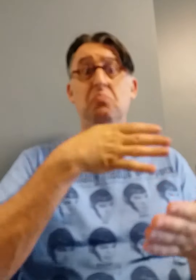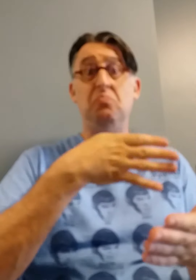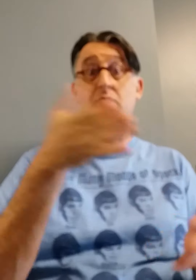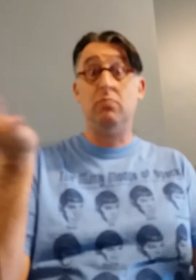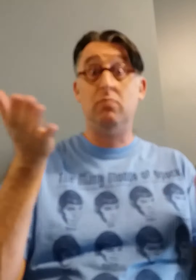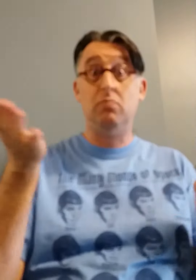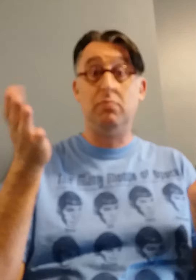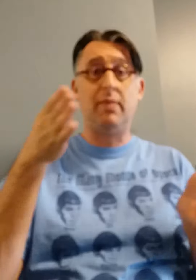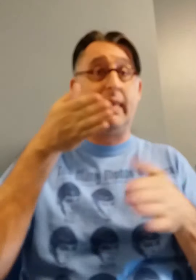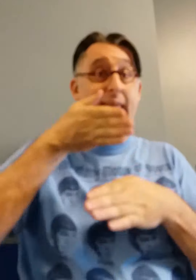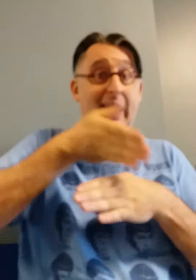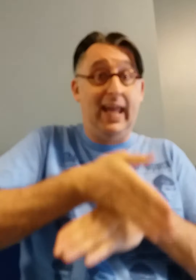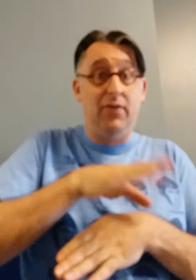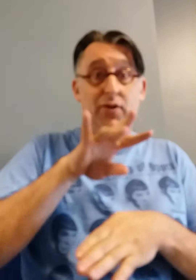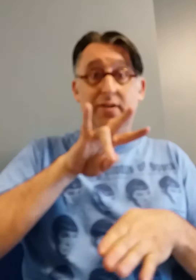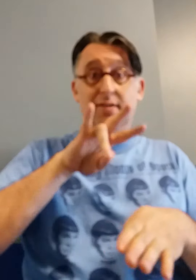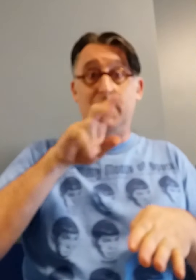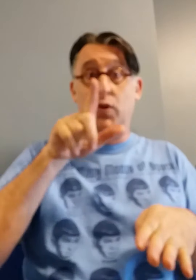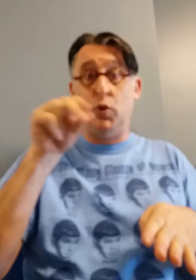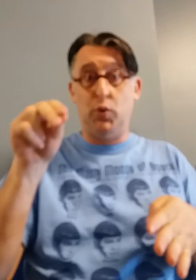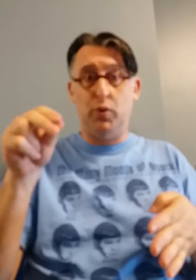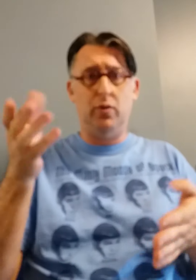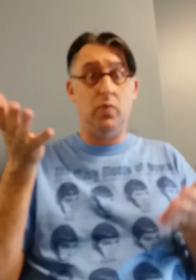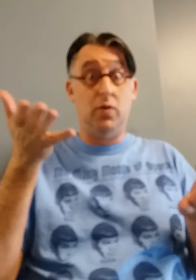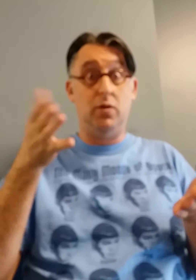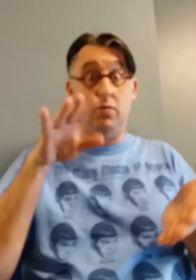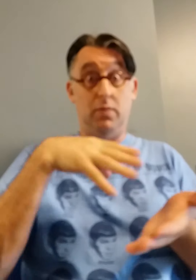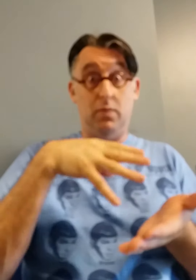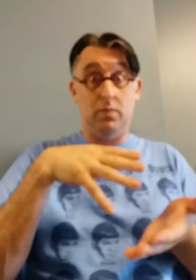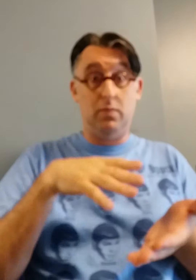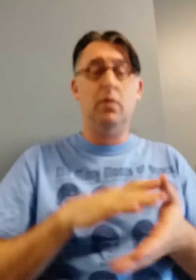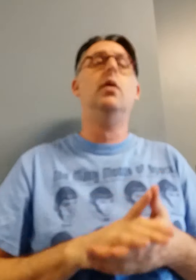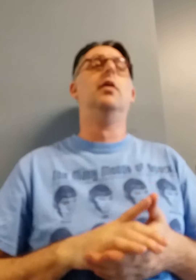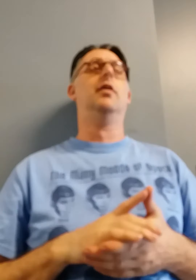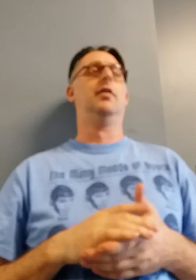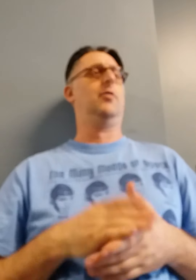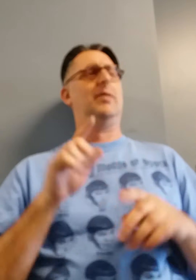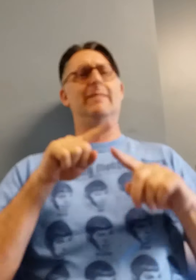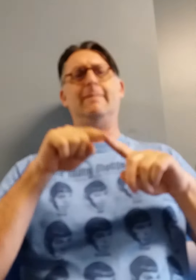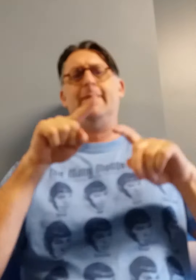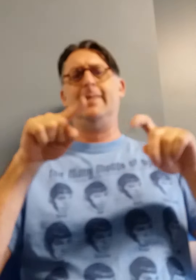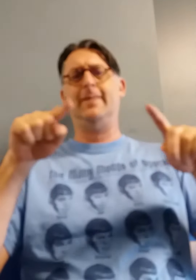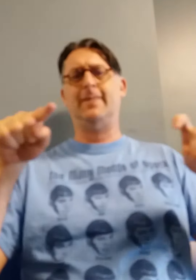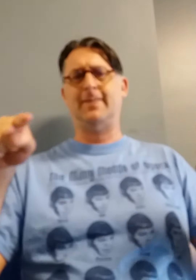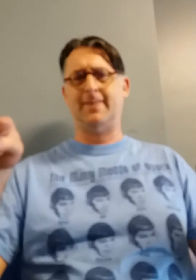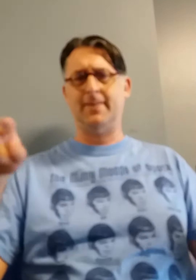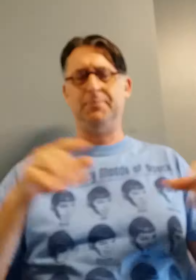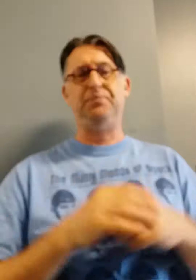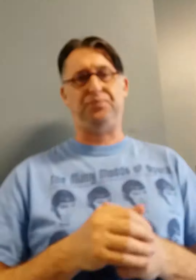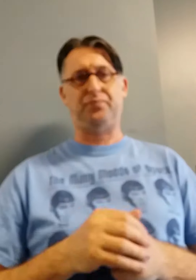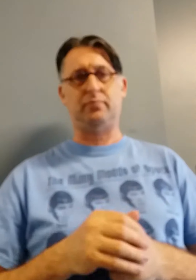Music after class? A variety of music...